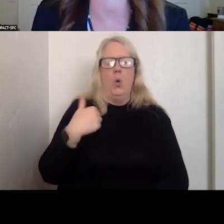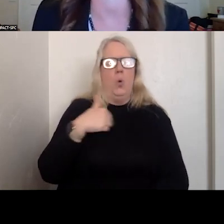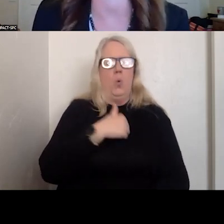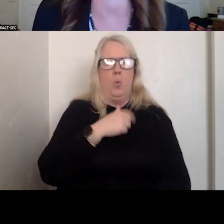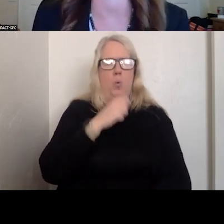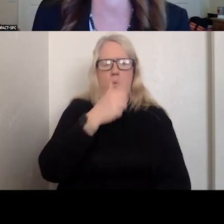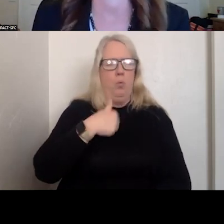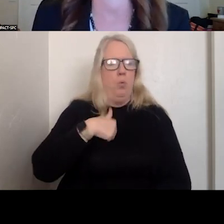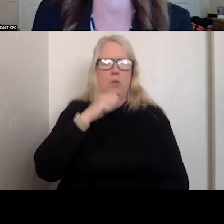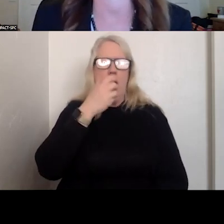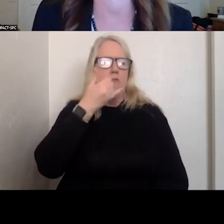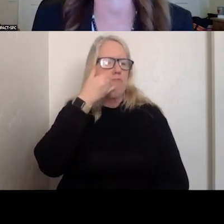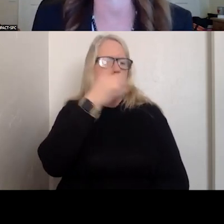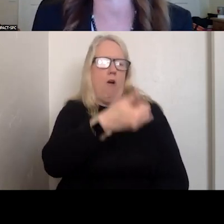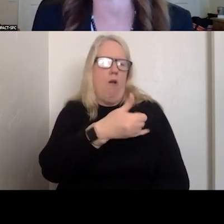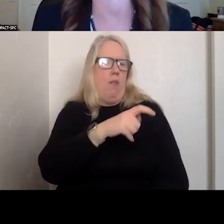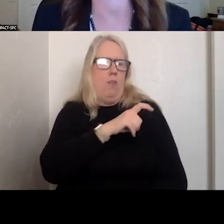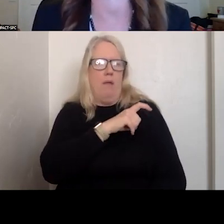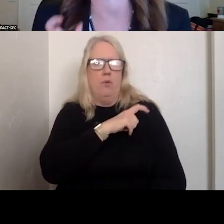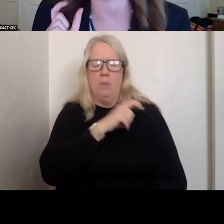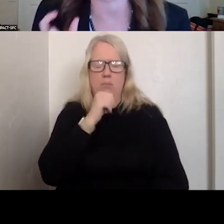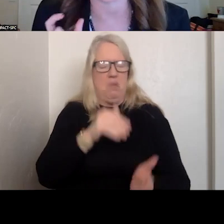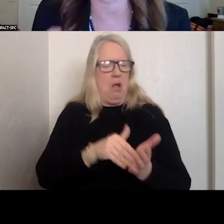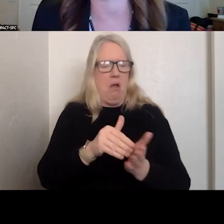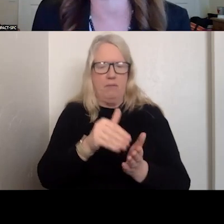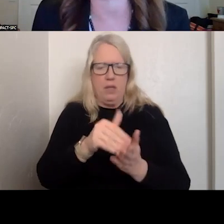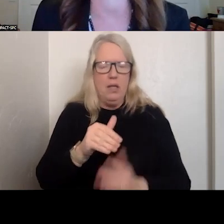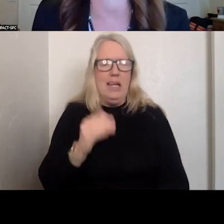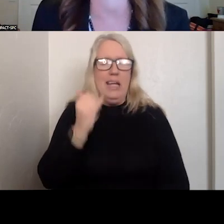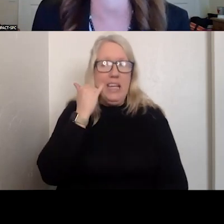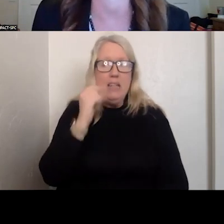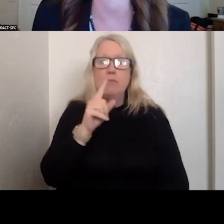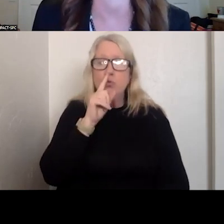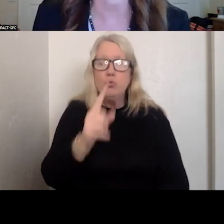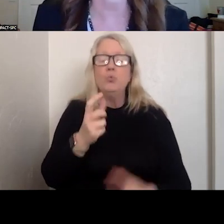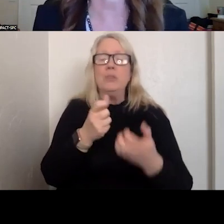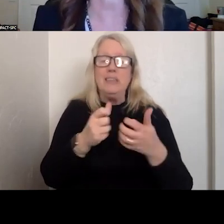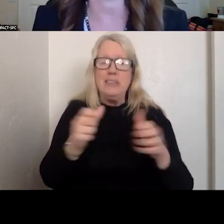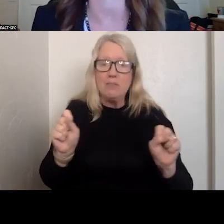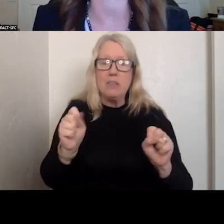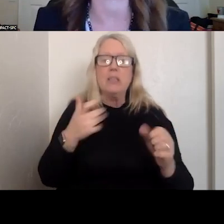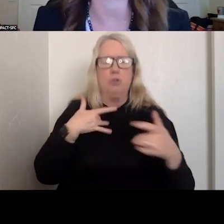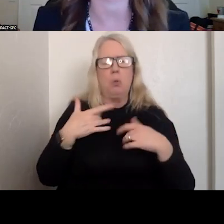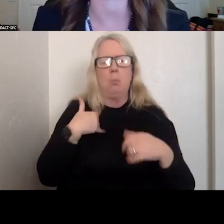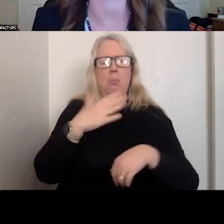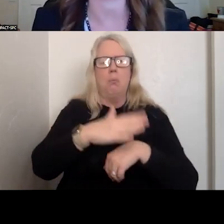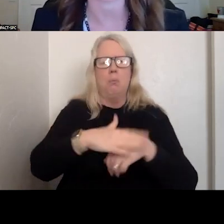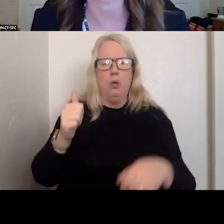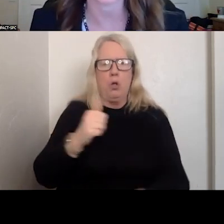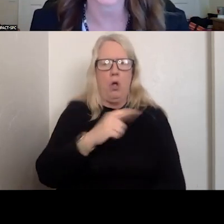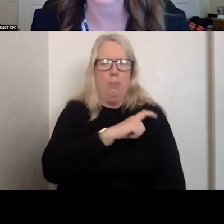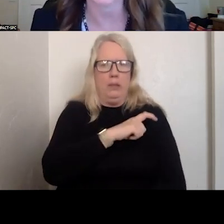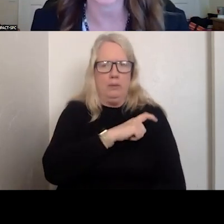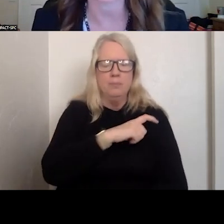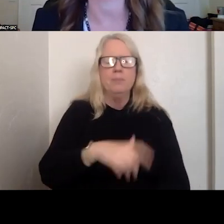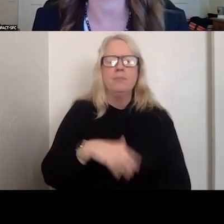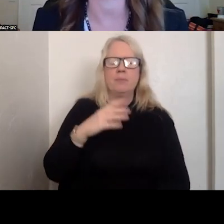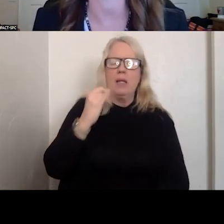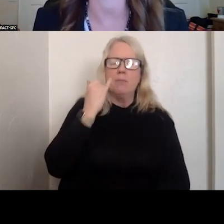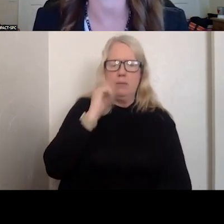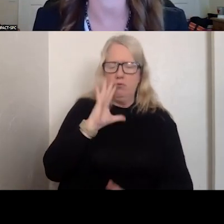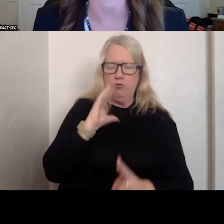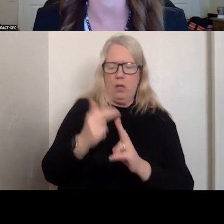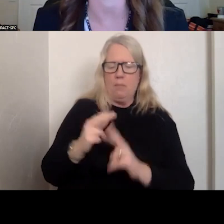ENFORCEMENT VERY MUCH AT ALL. SO I TALKED ABOUT THE TECHNOLOGY